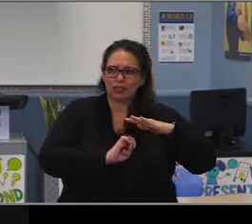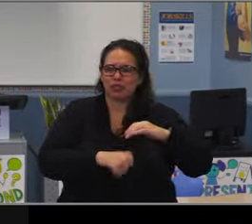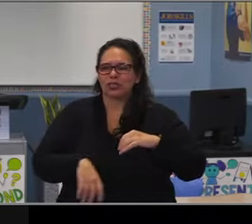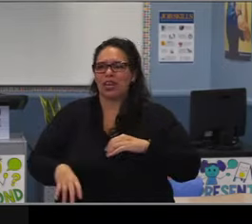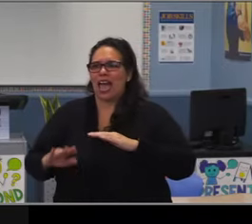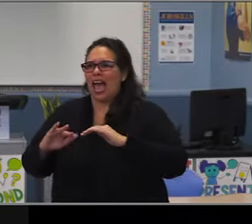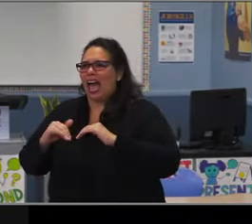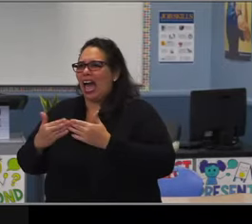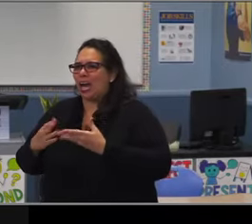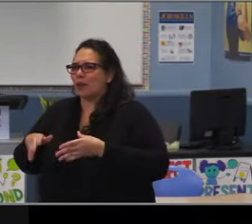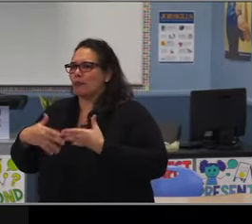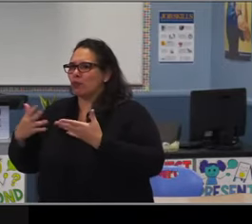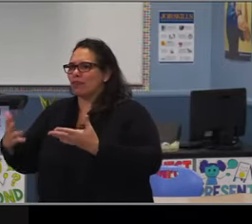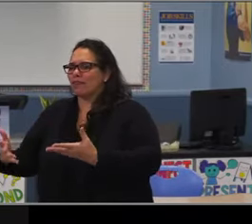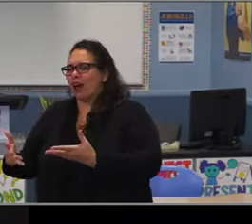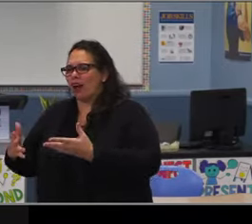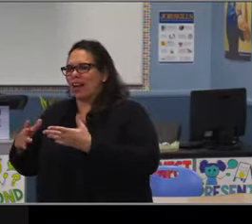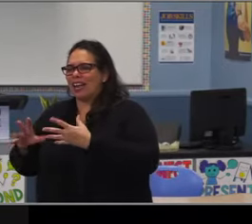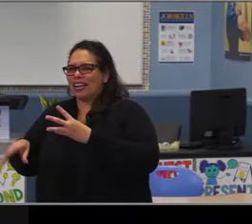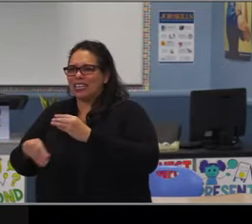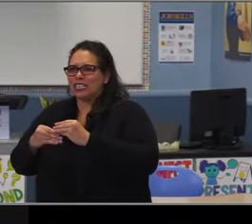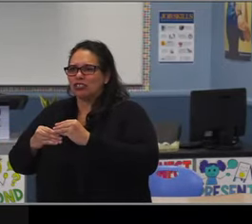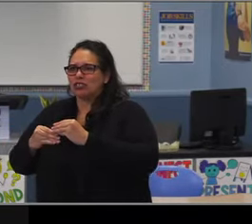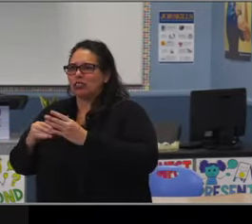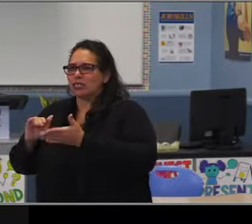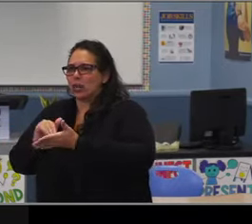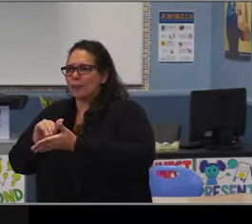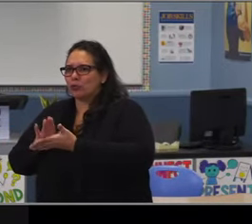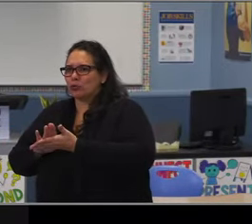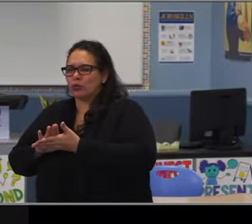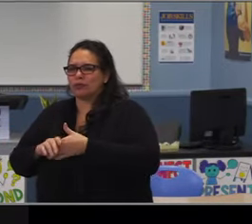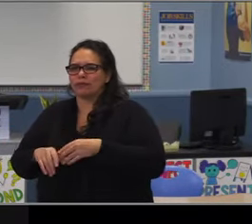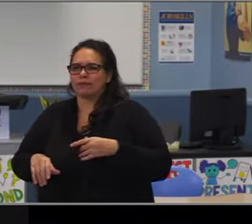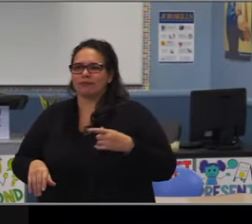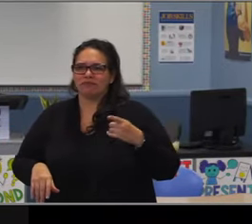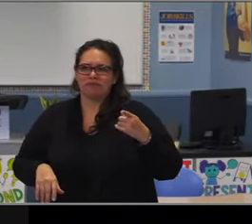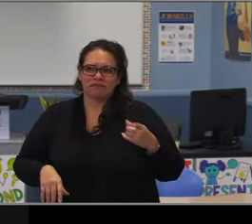how would you sort of evaluate and assess the school of choice challenges